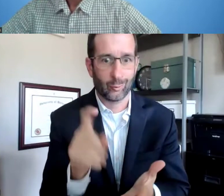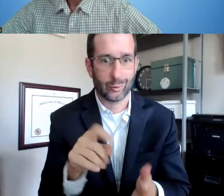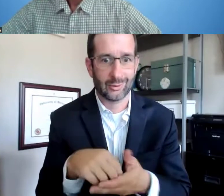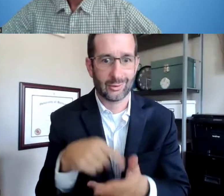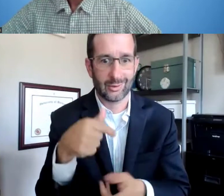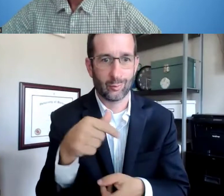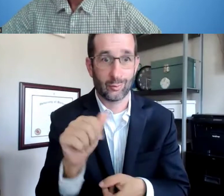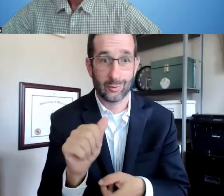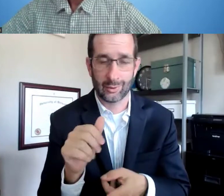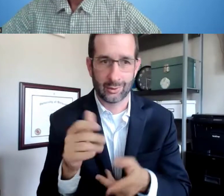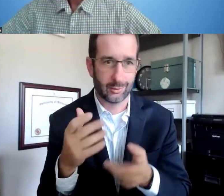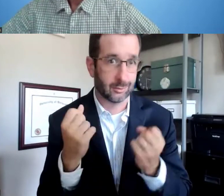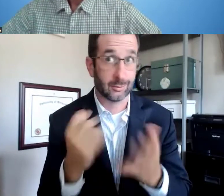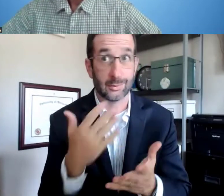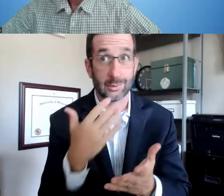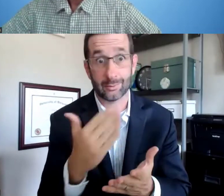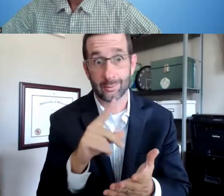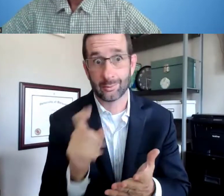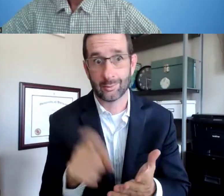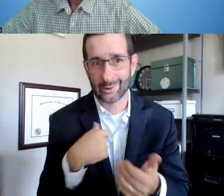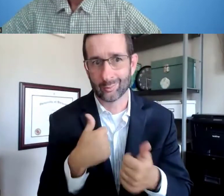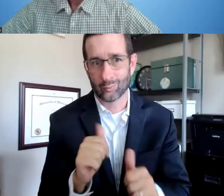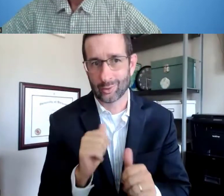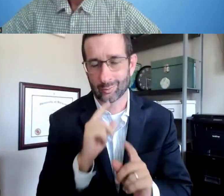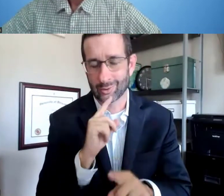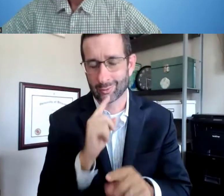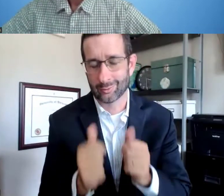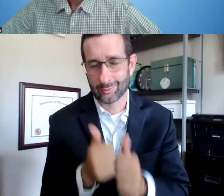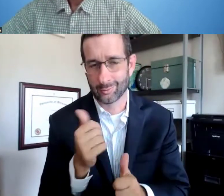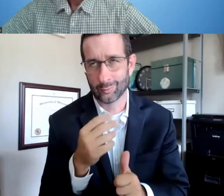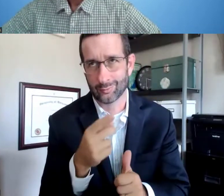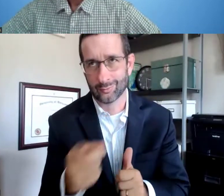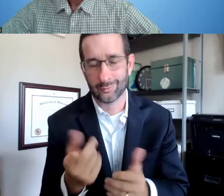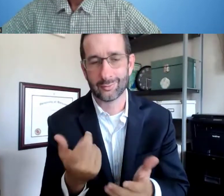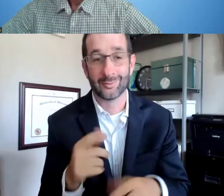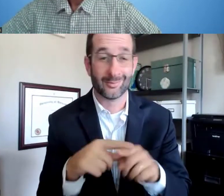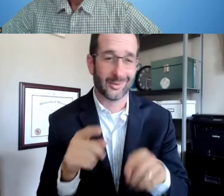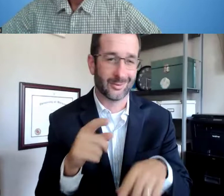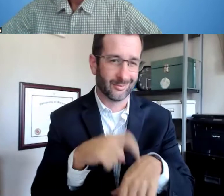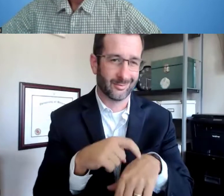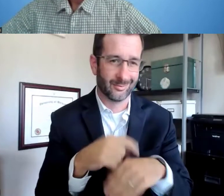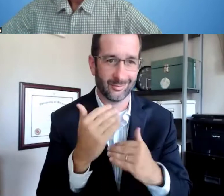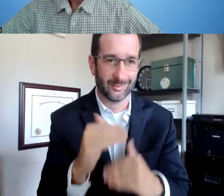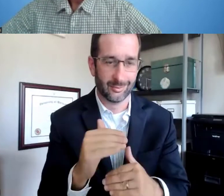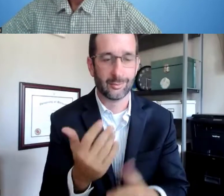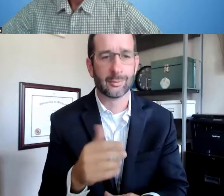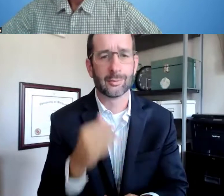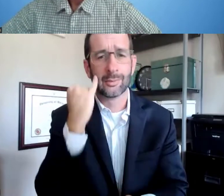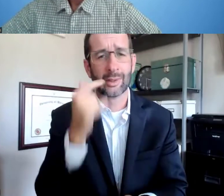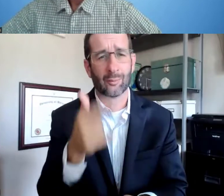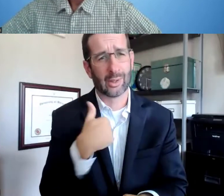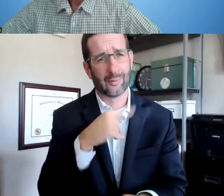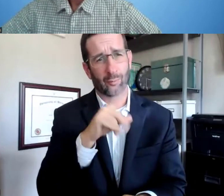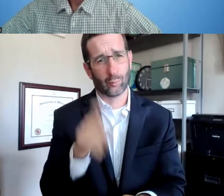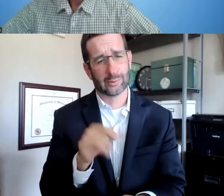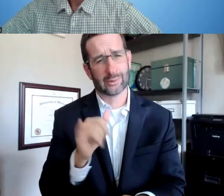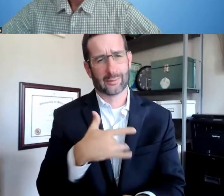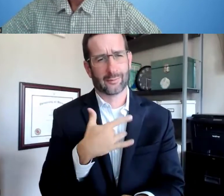I do know there are a lot of questions in the Q&A, a lot of great questions. I tried to answer as much as I could.